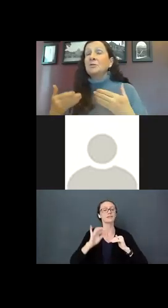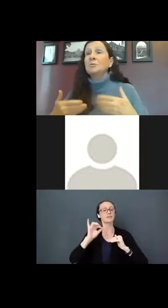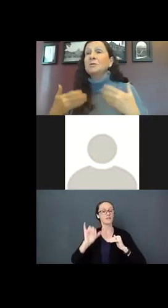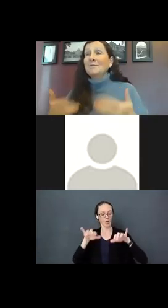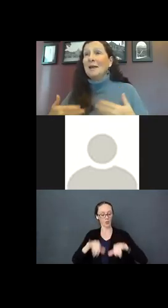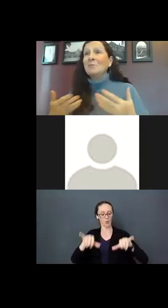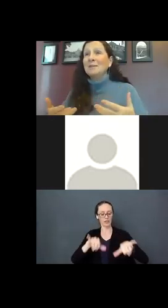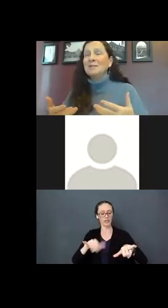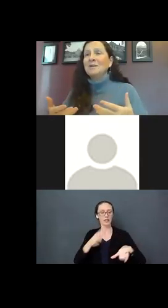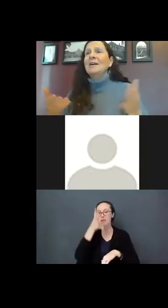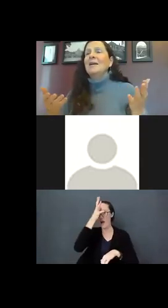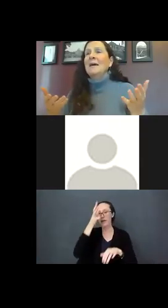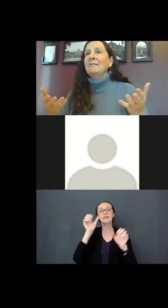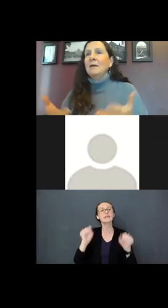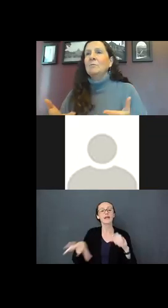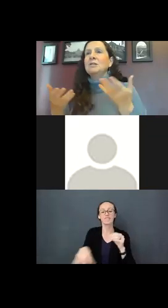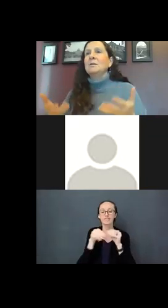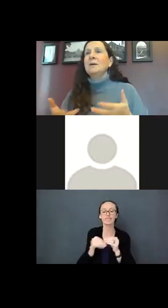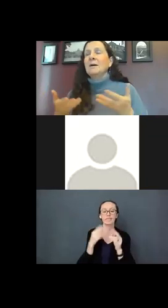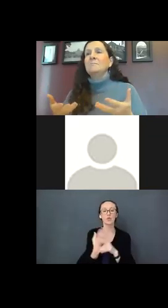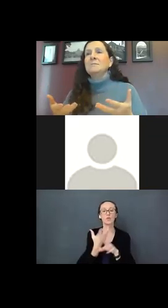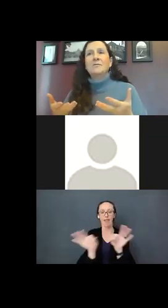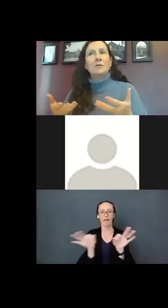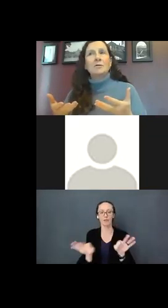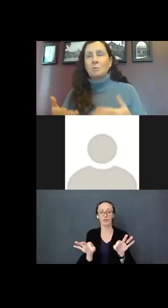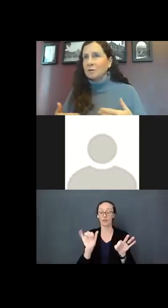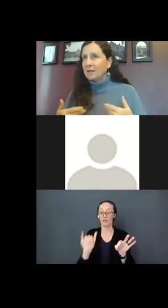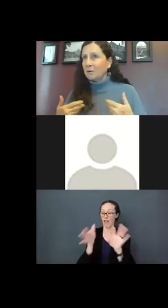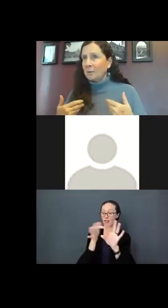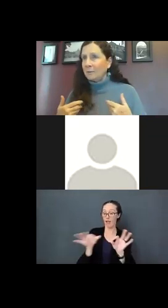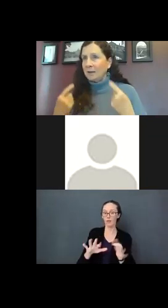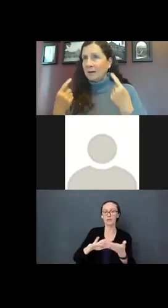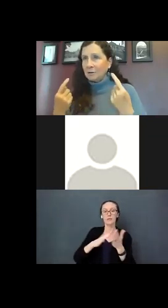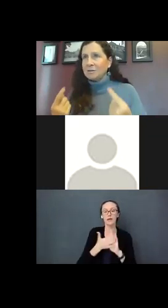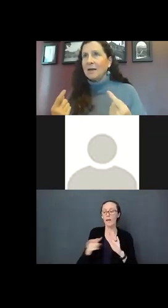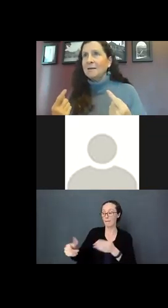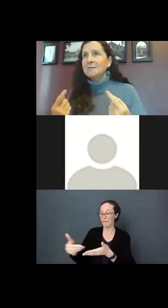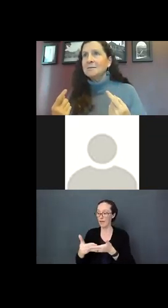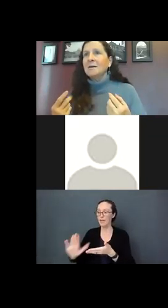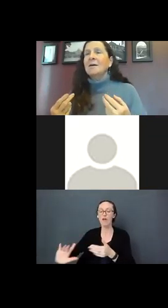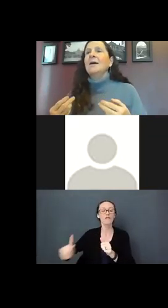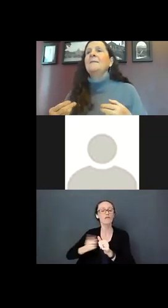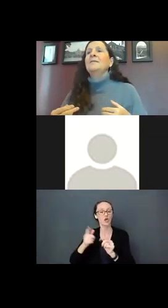use language and then that language becomes the first words your baby understands and then the